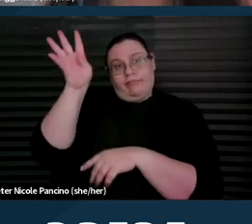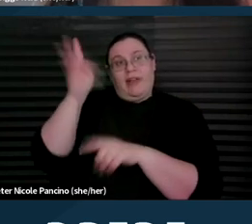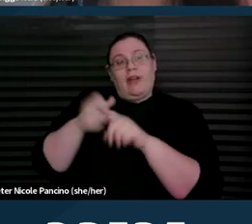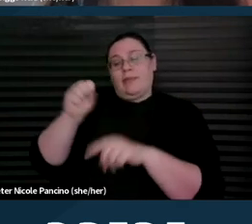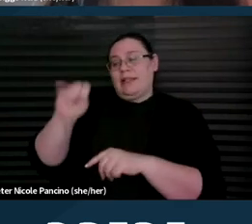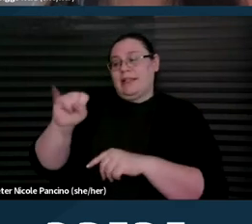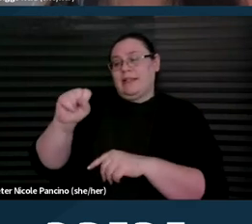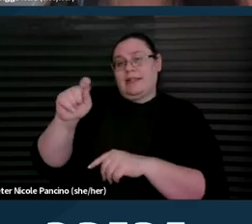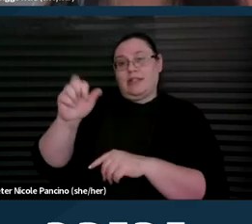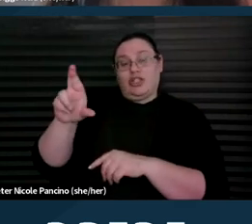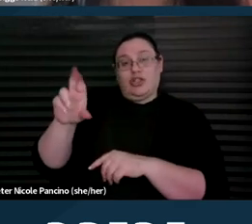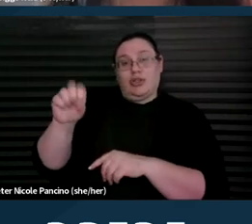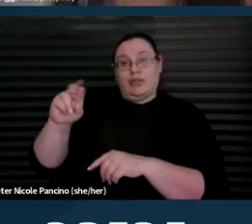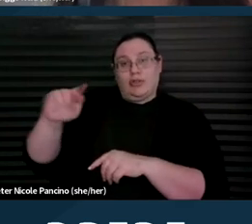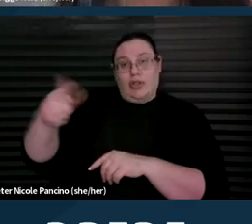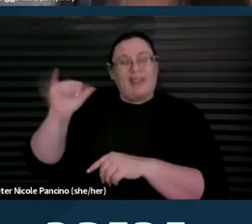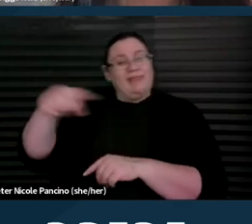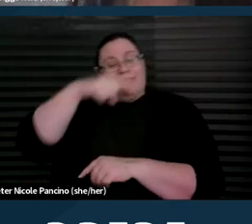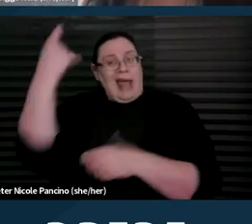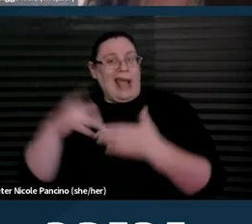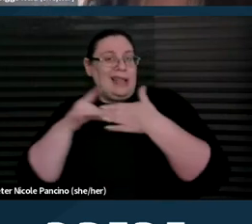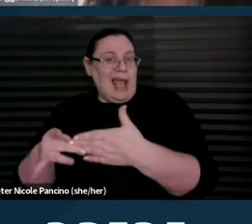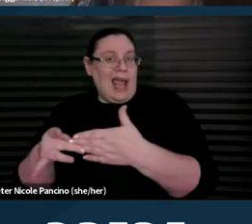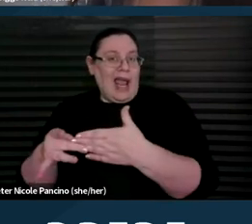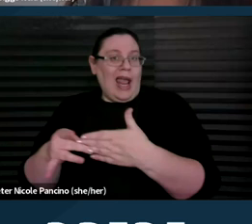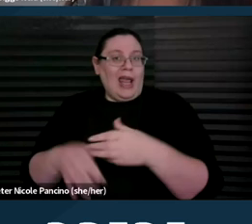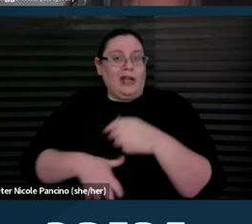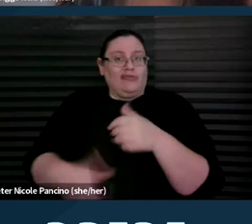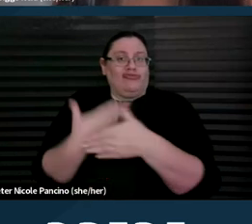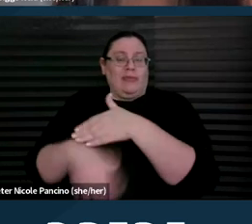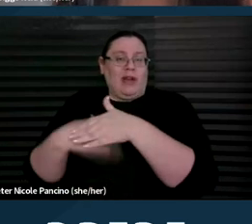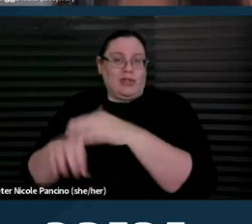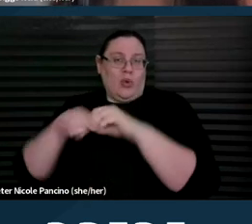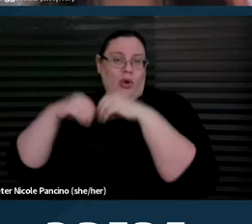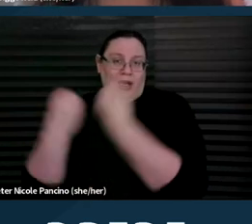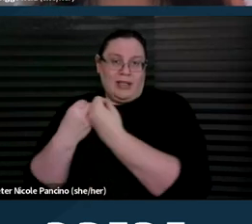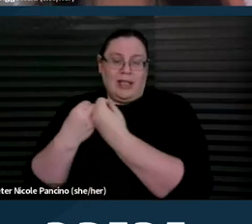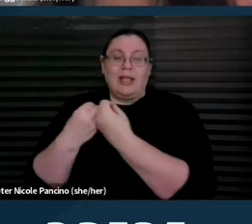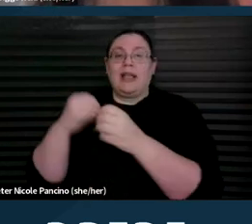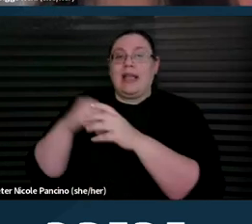which is a Black-led reproductive justice organization in the South, in the United States, in Atlanta.